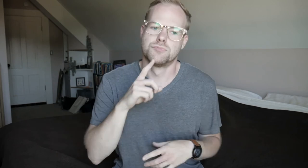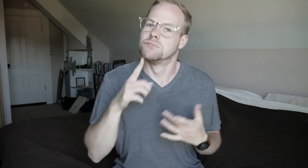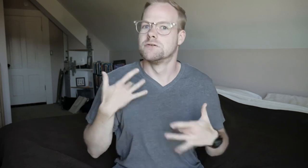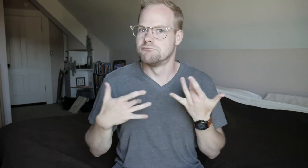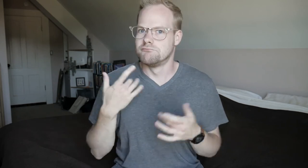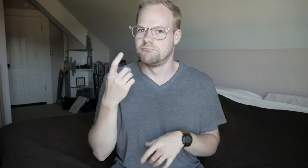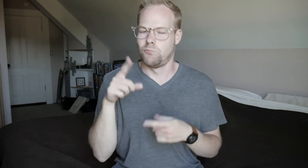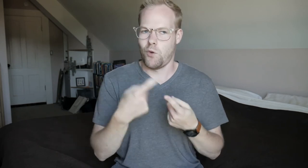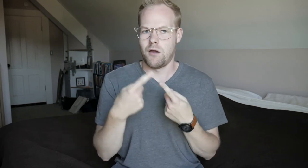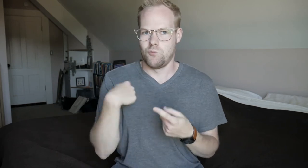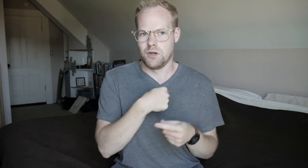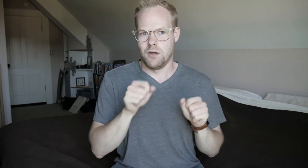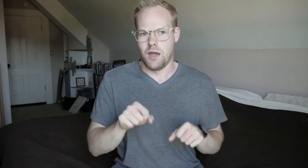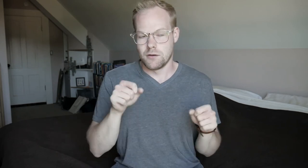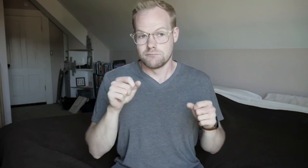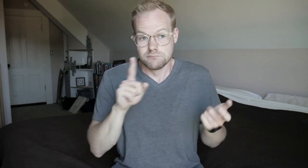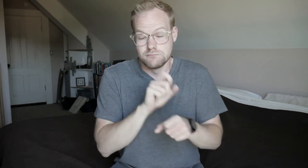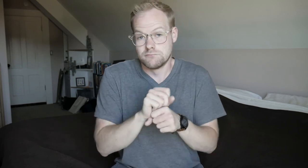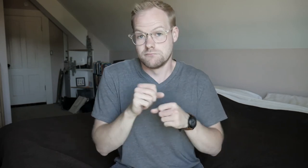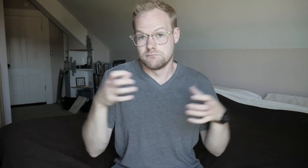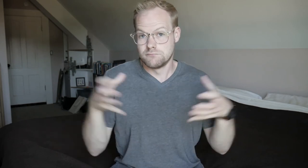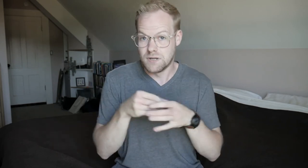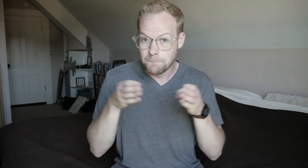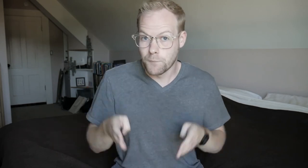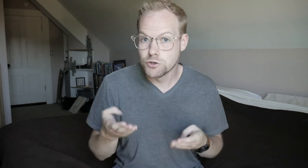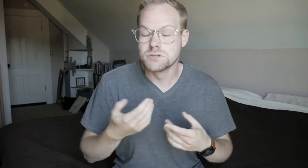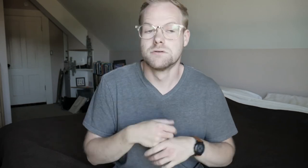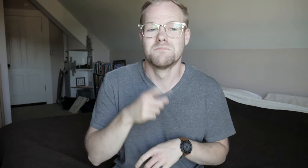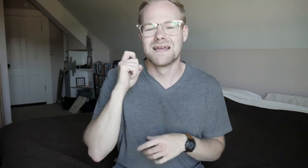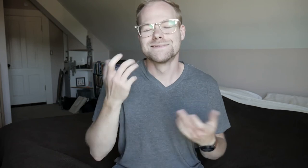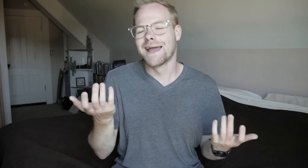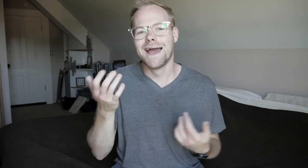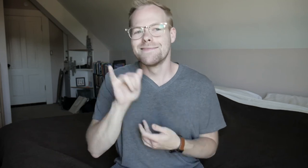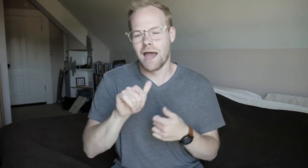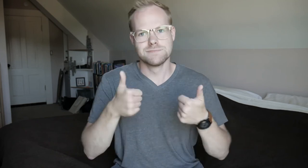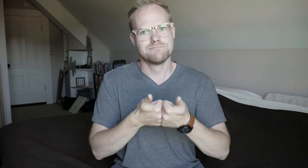I'm really excited for when we can be together in person. Because that's the challenge.